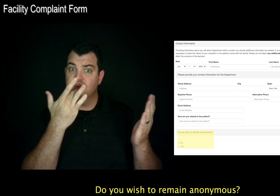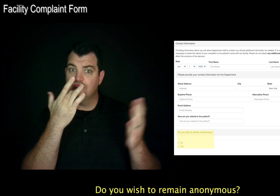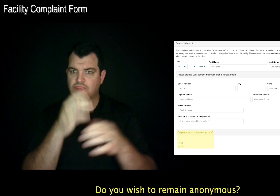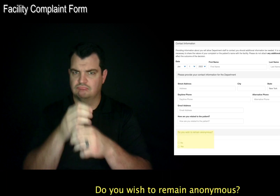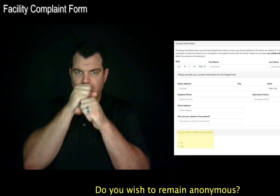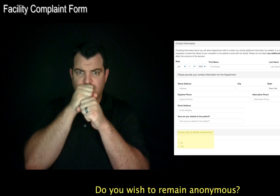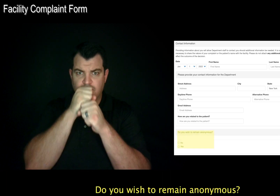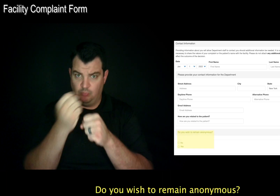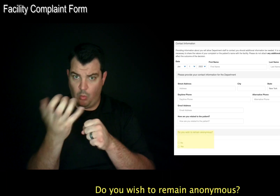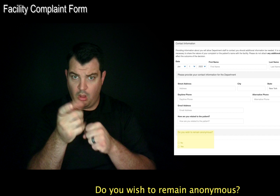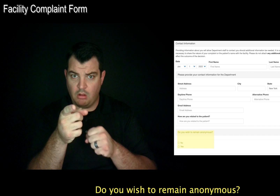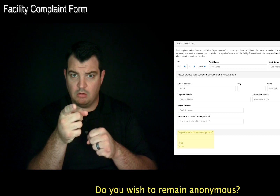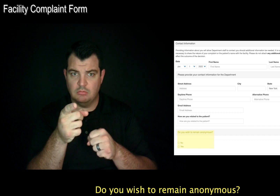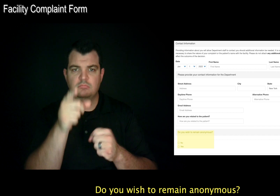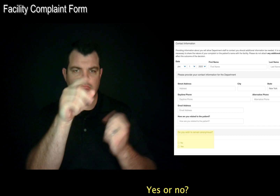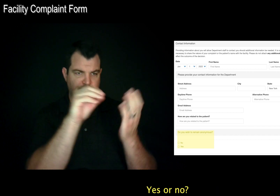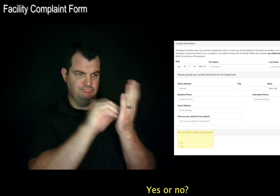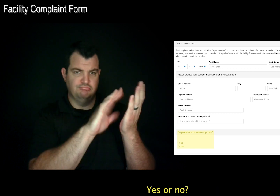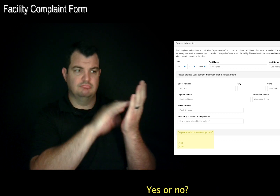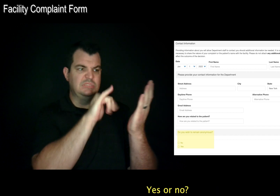Do you wish to remain anonymous? Yes or no?